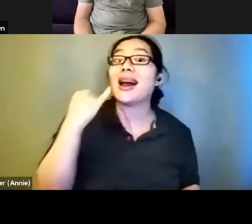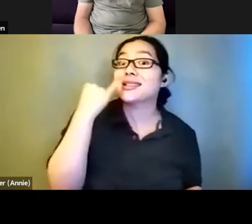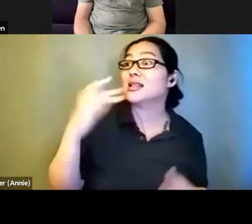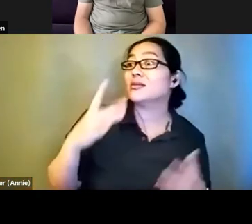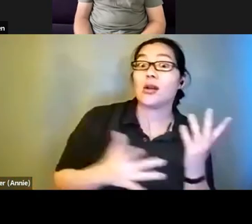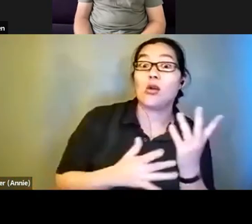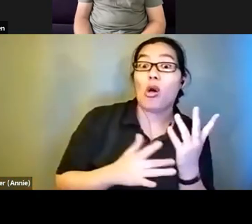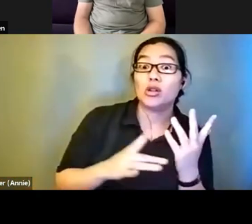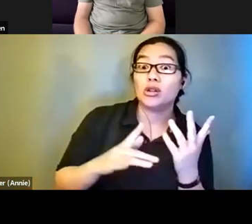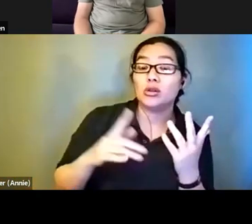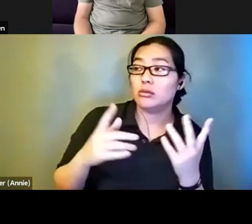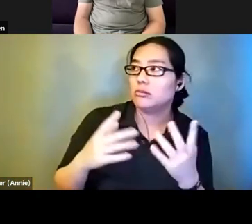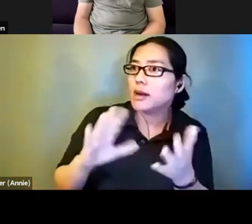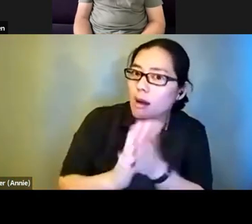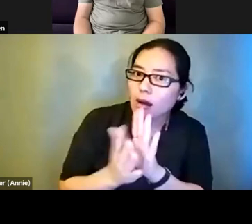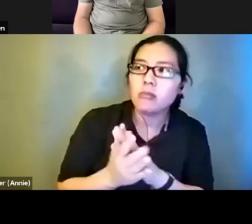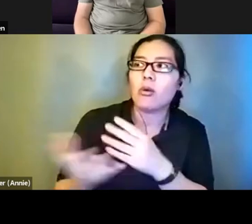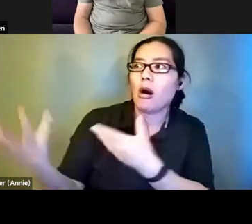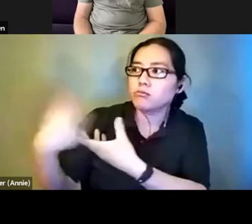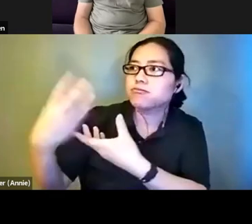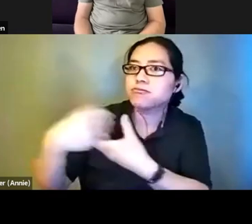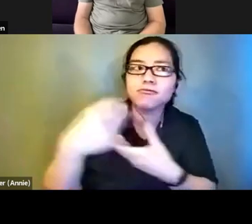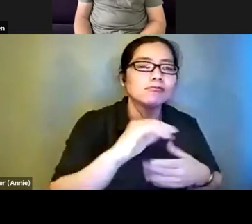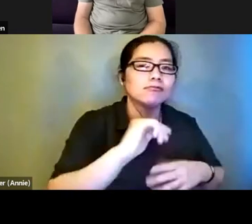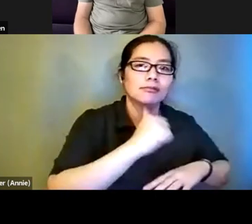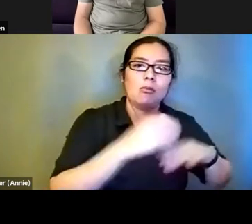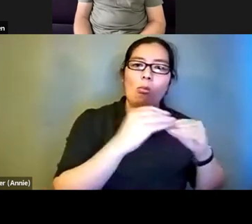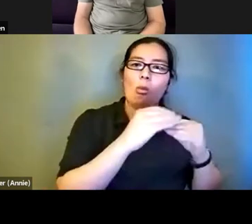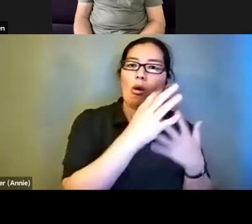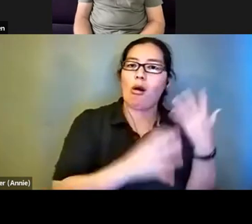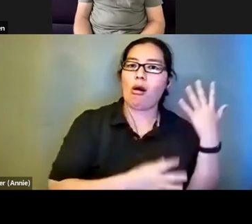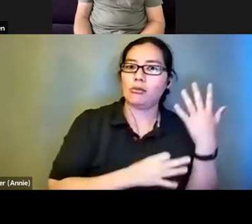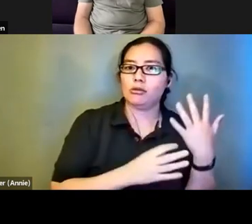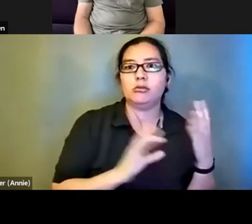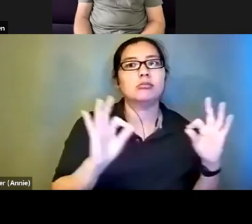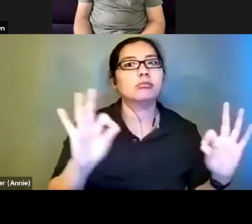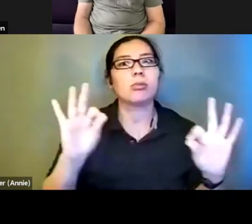create more choice. Ilan Nanouach: What is